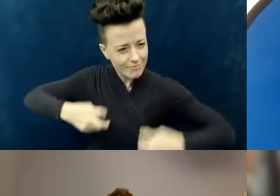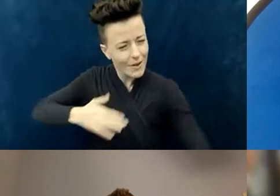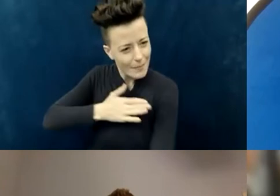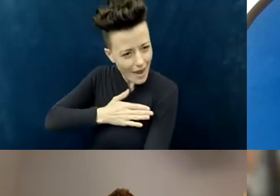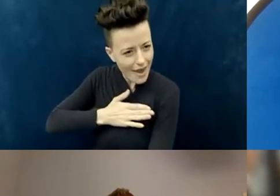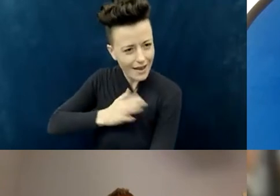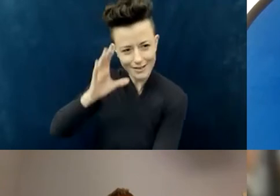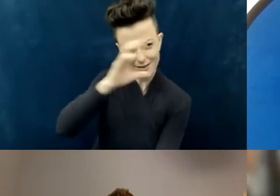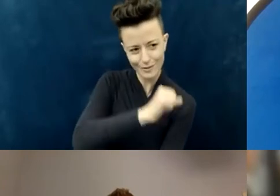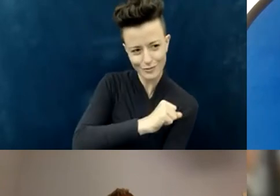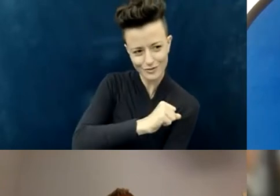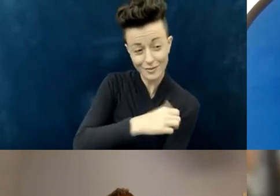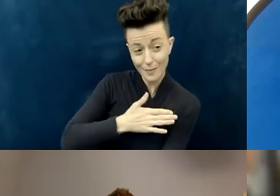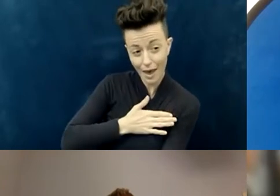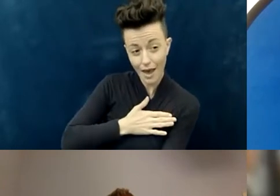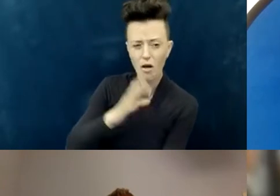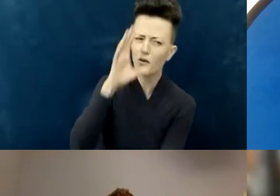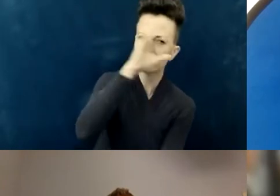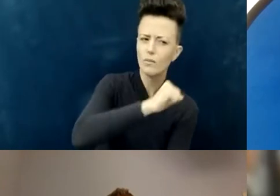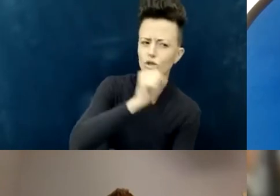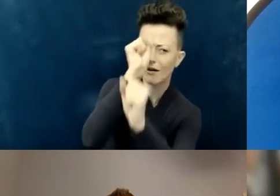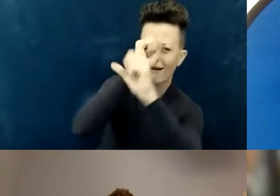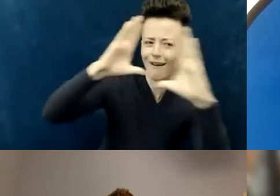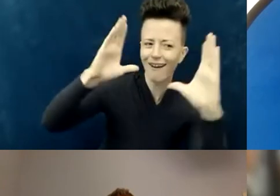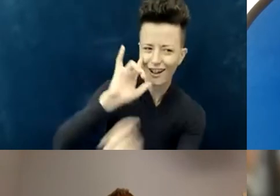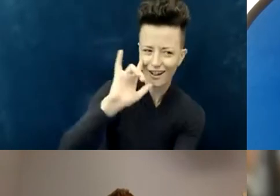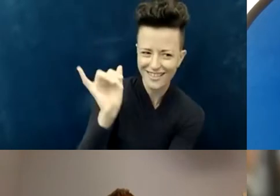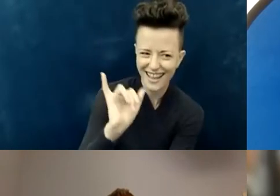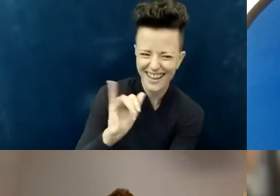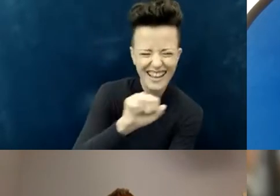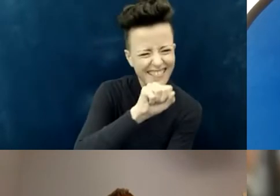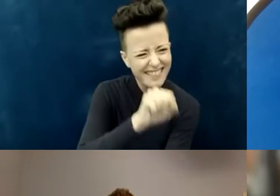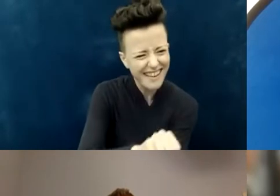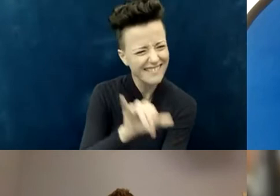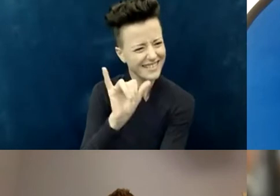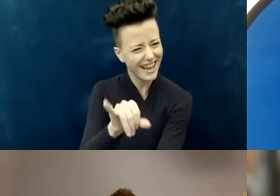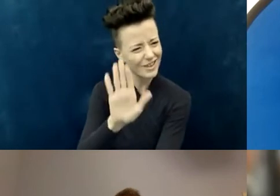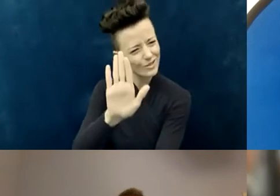of what that vision is to look like. I love your invitation to think about